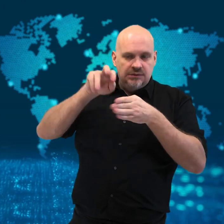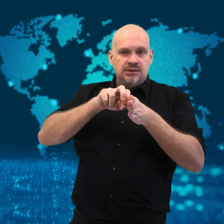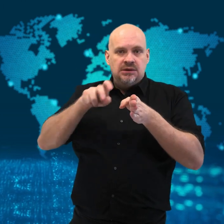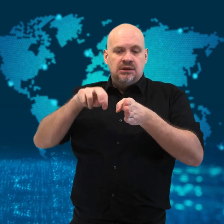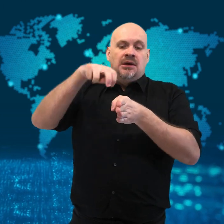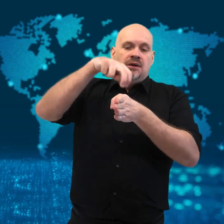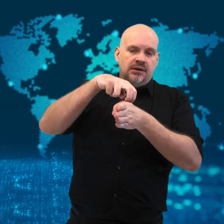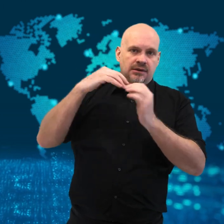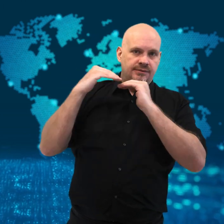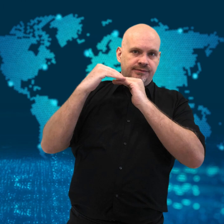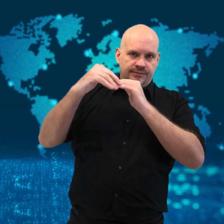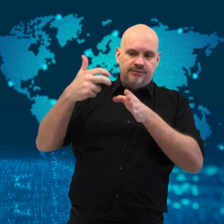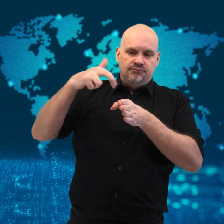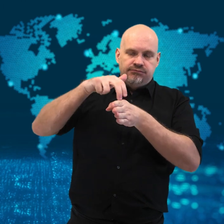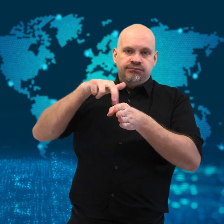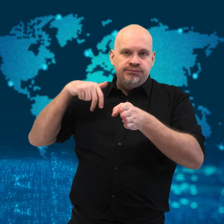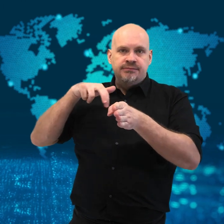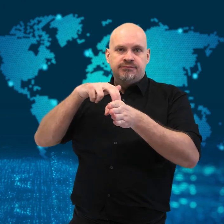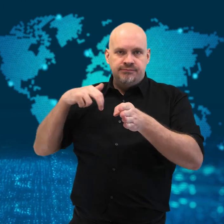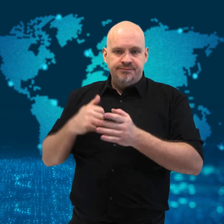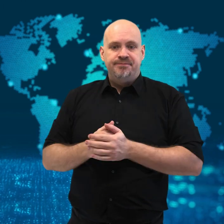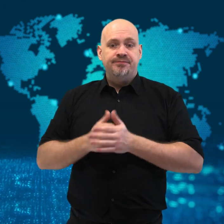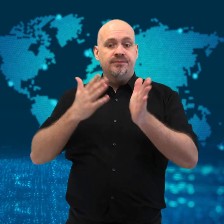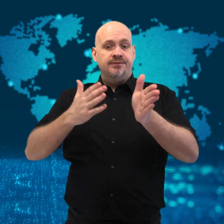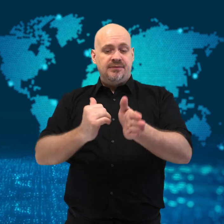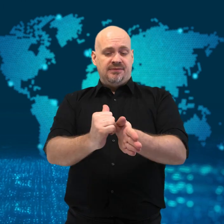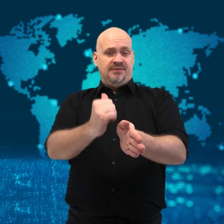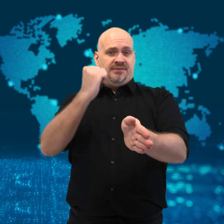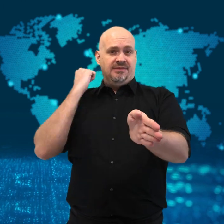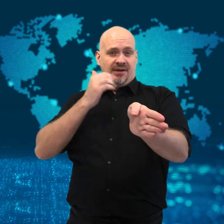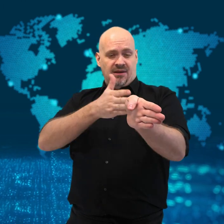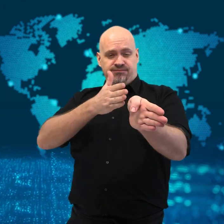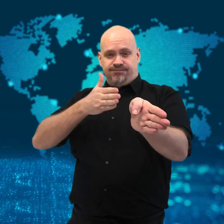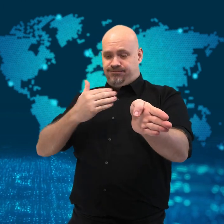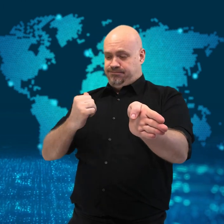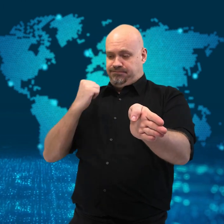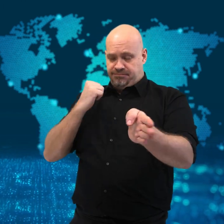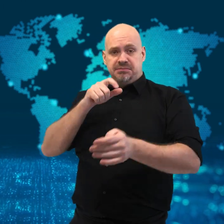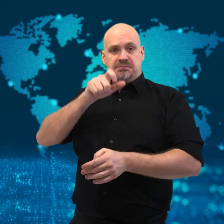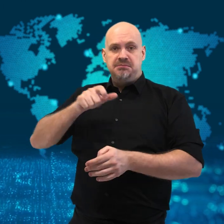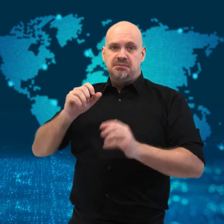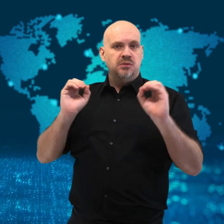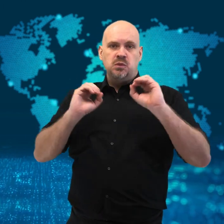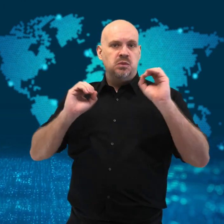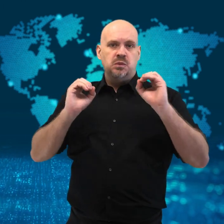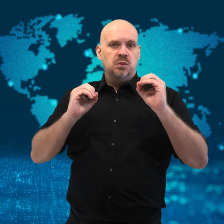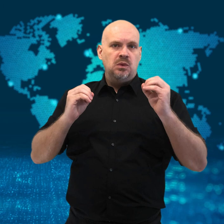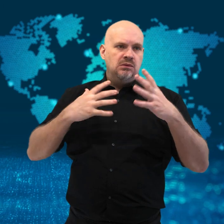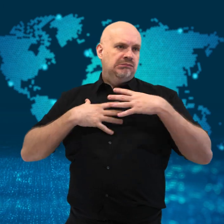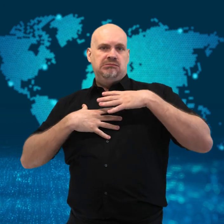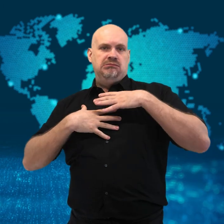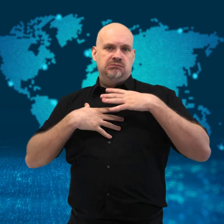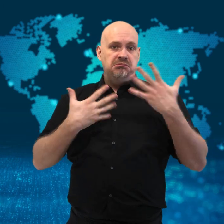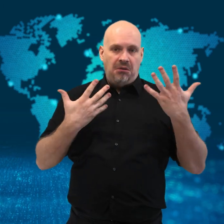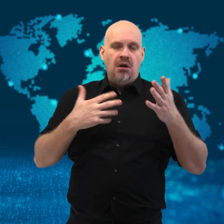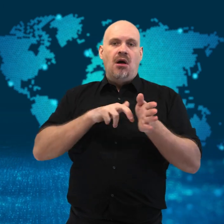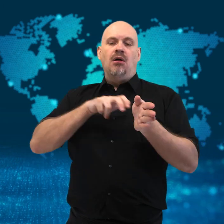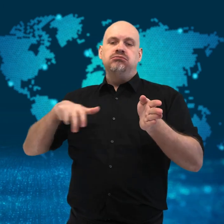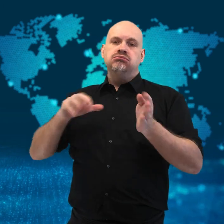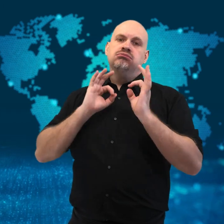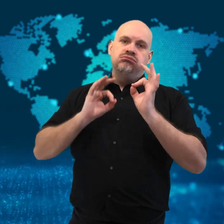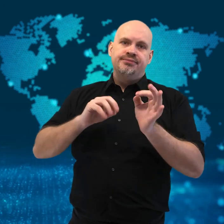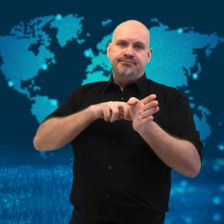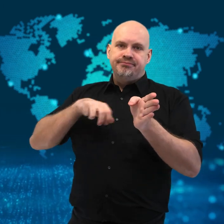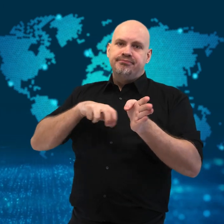Some survivors climbed out of windows to the roof for safety.